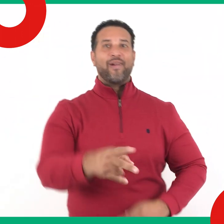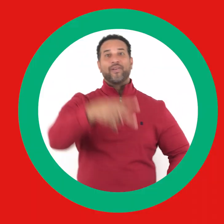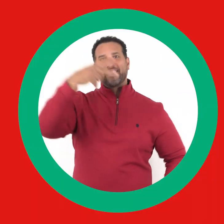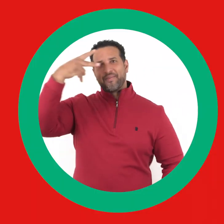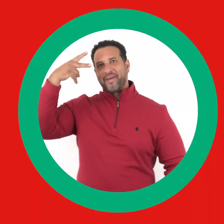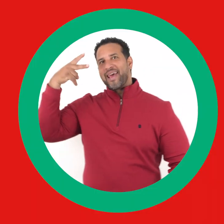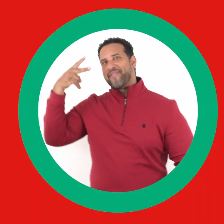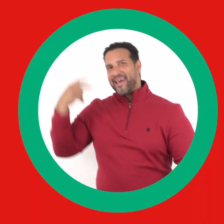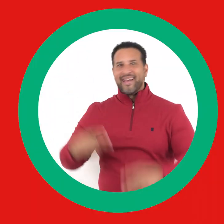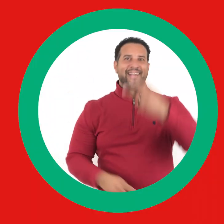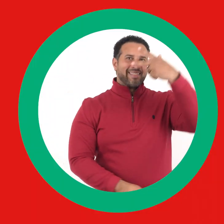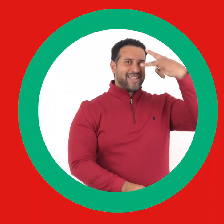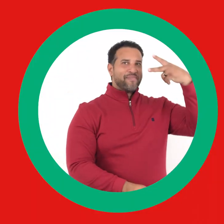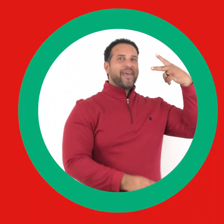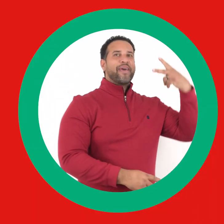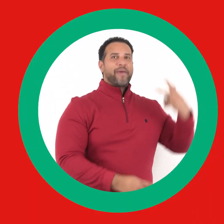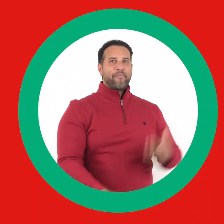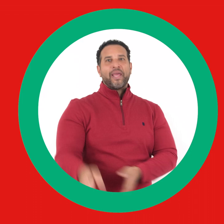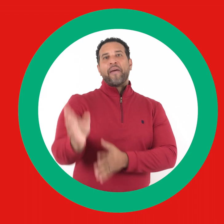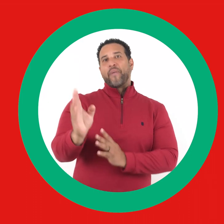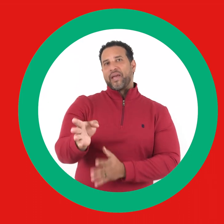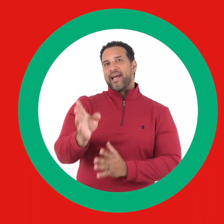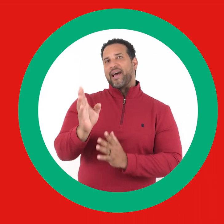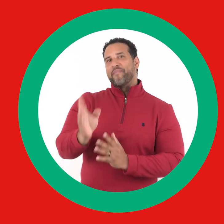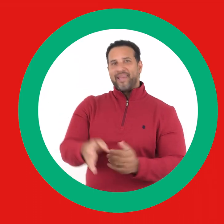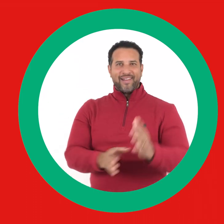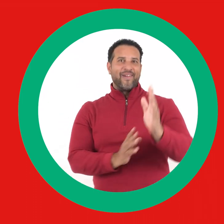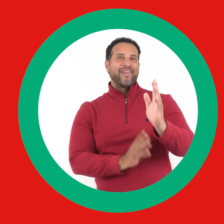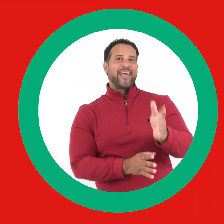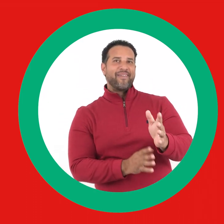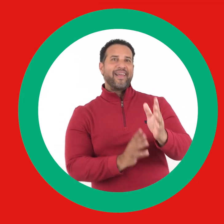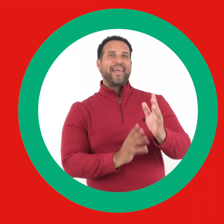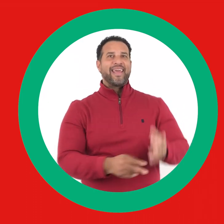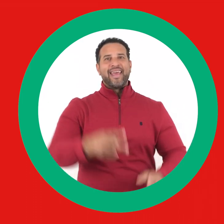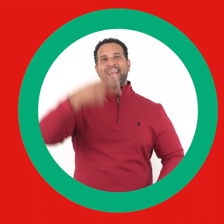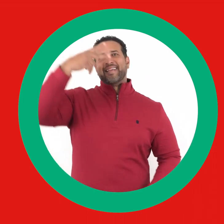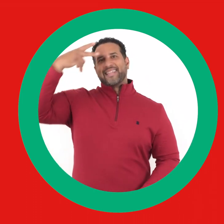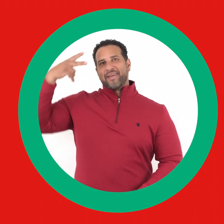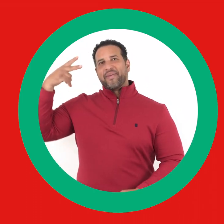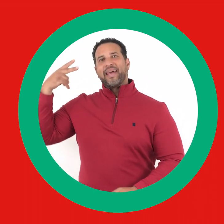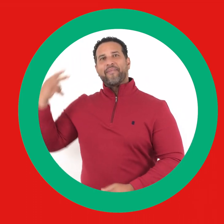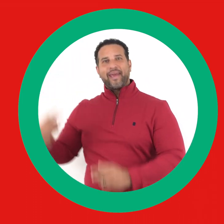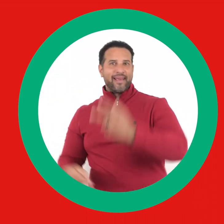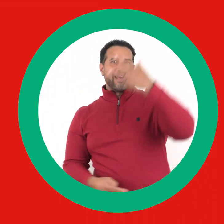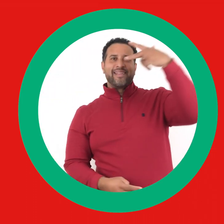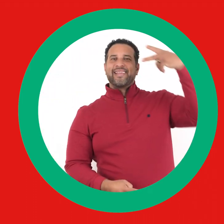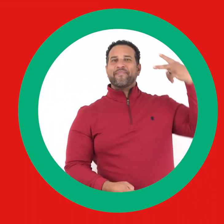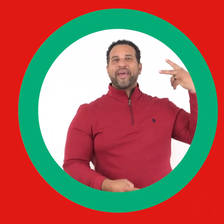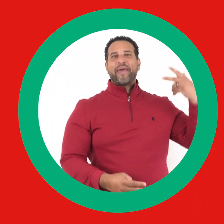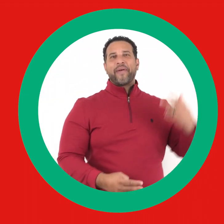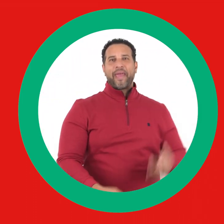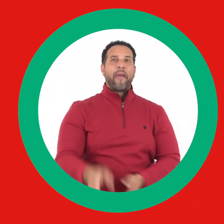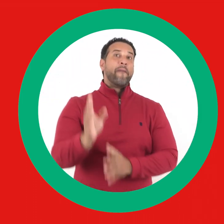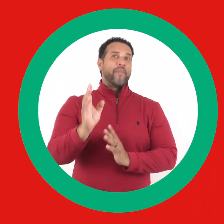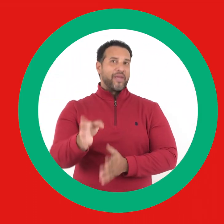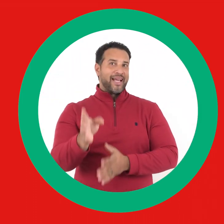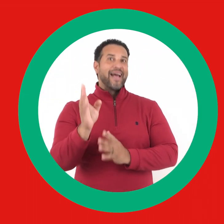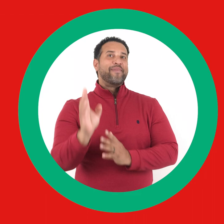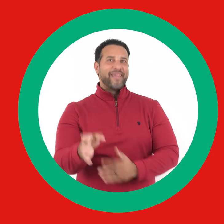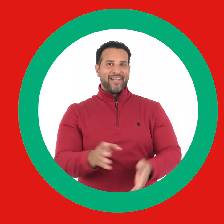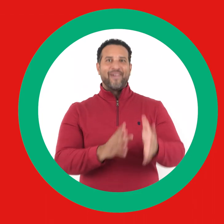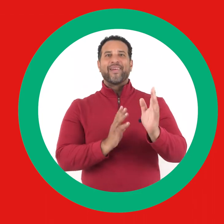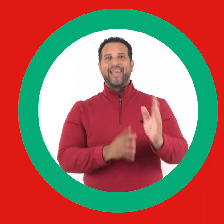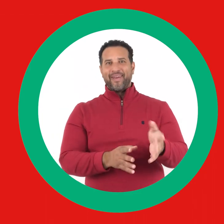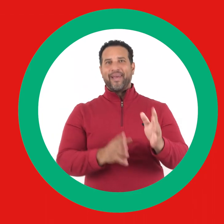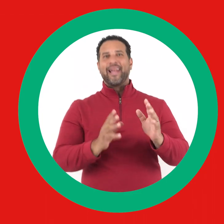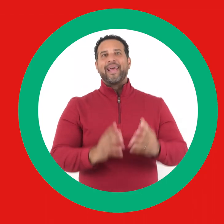Si me ven, si me ven, voy camino de Belén.